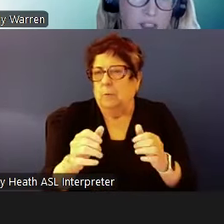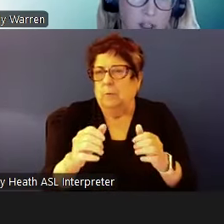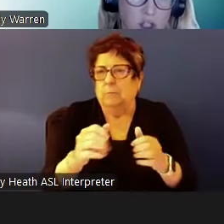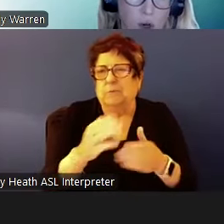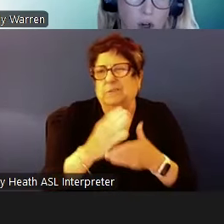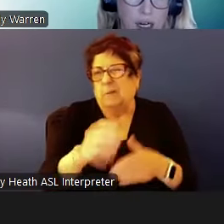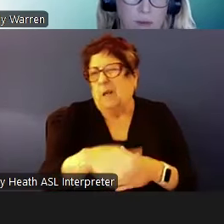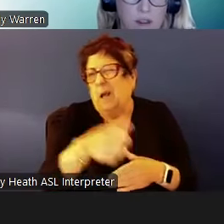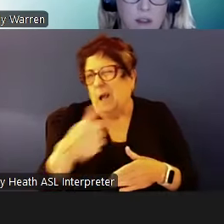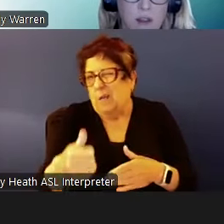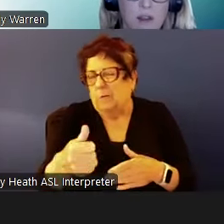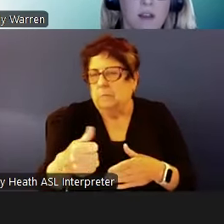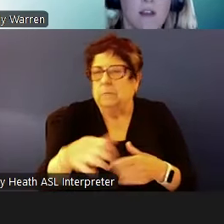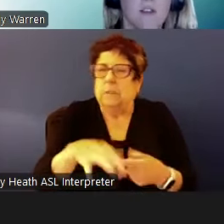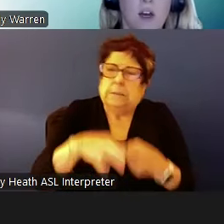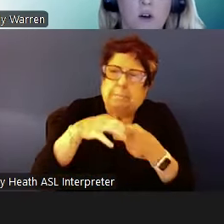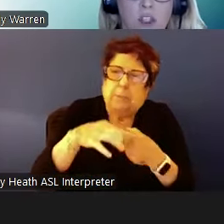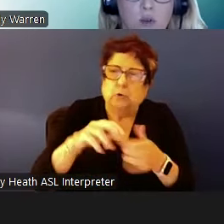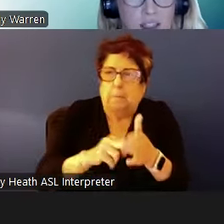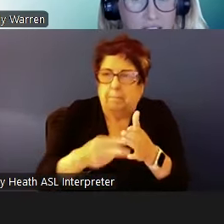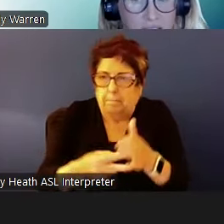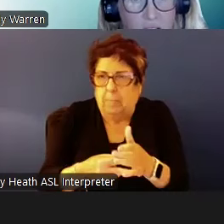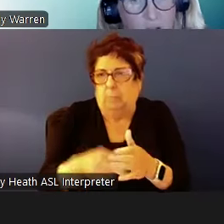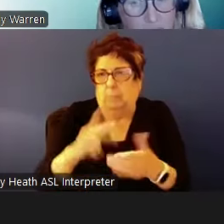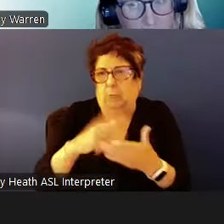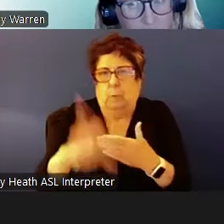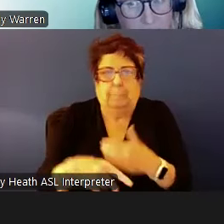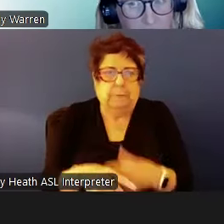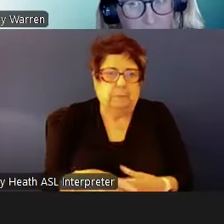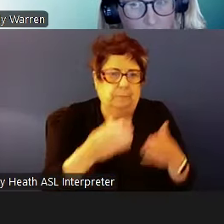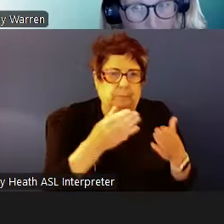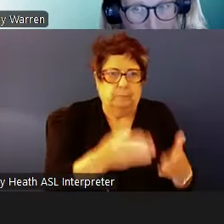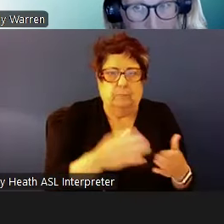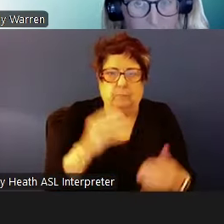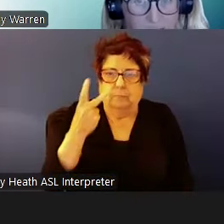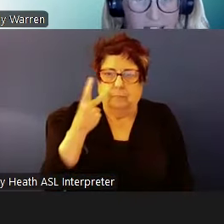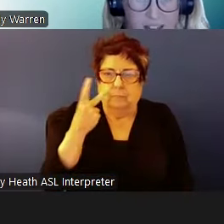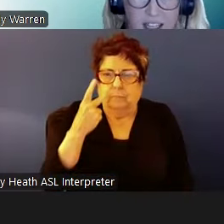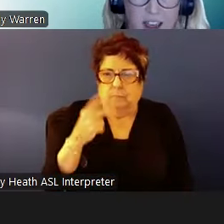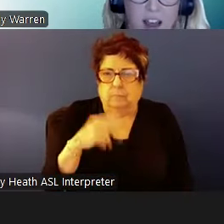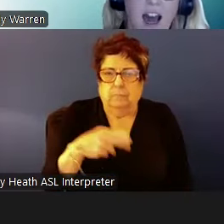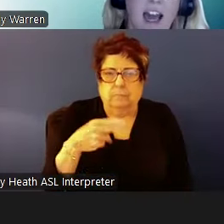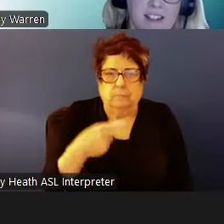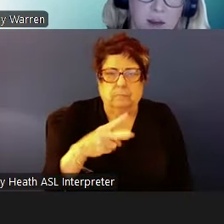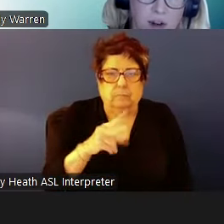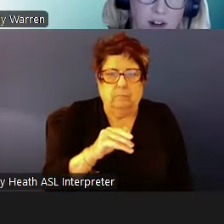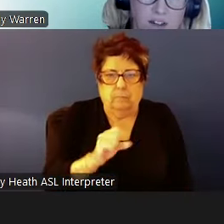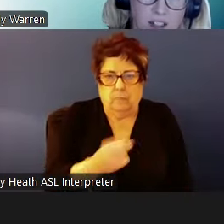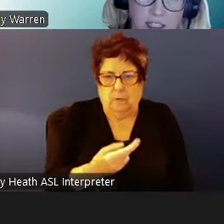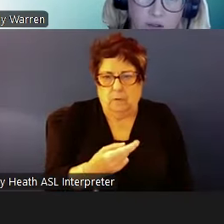voucher programs. You can see HUD VASH on the far right has the highest number of successful